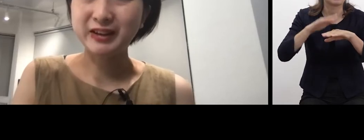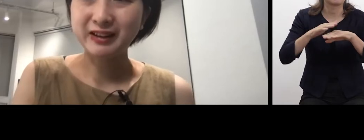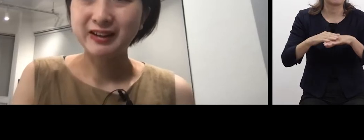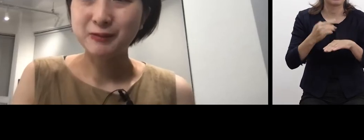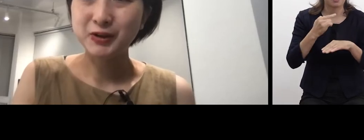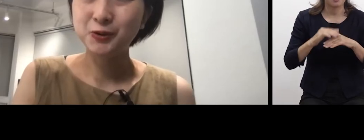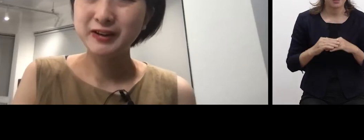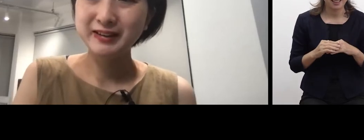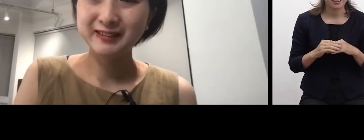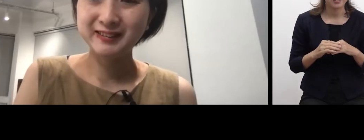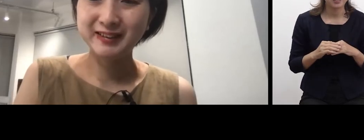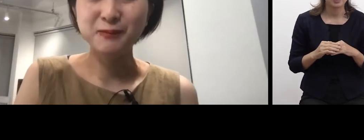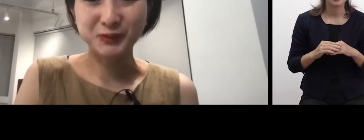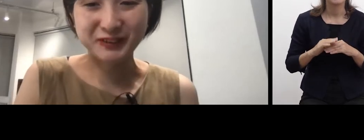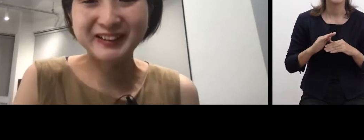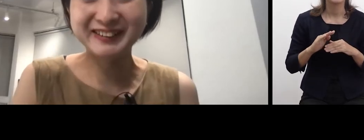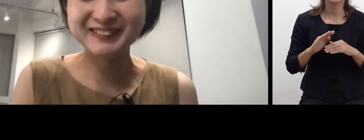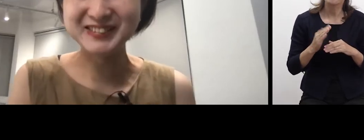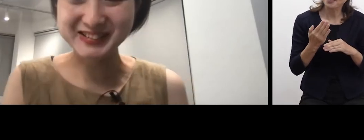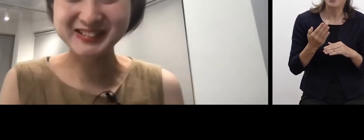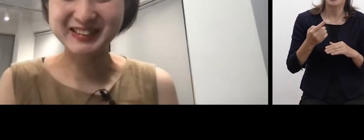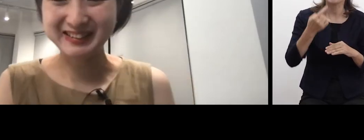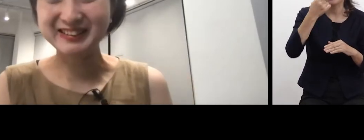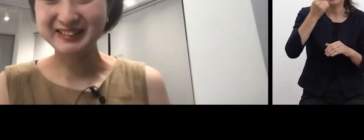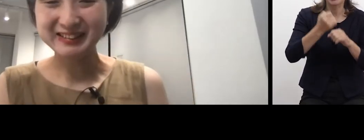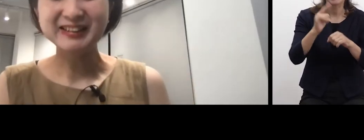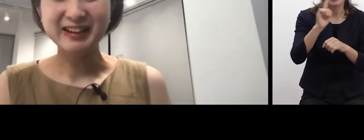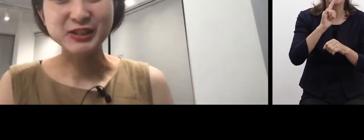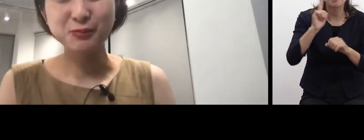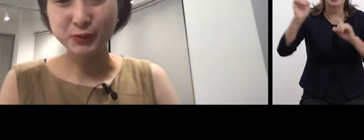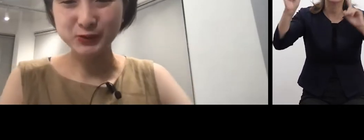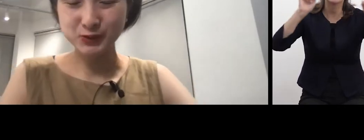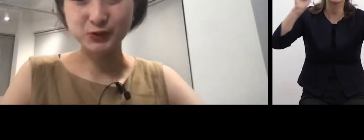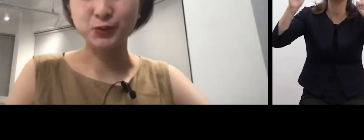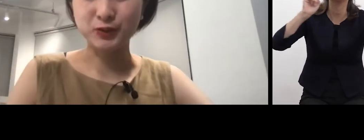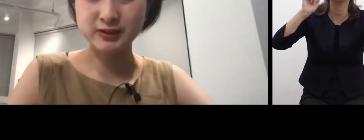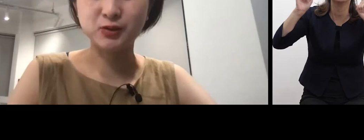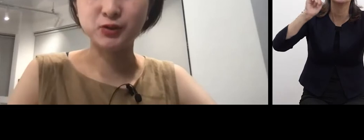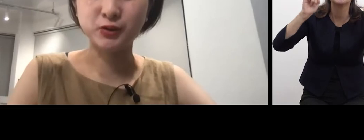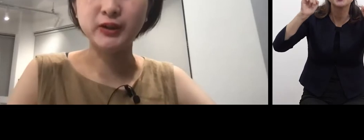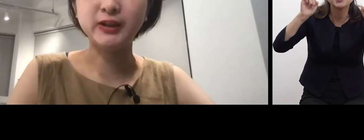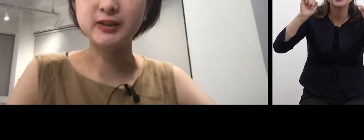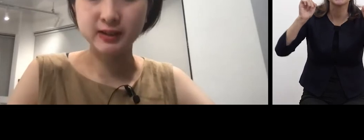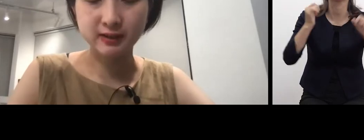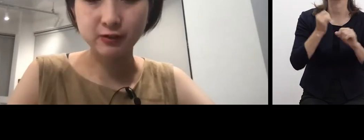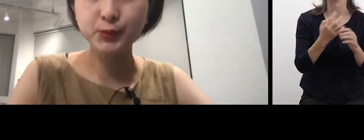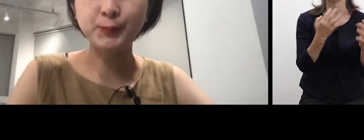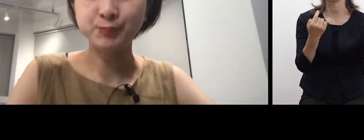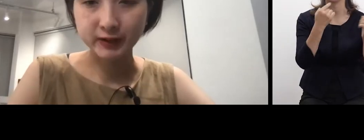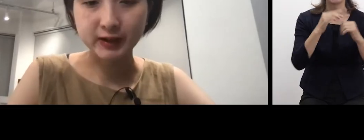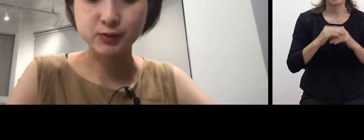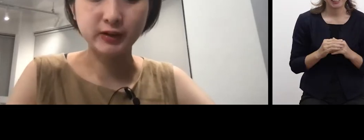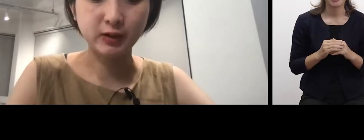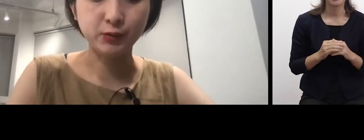Mainly, I make games and play many times,